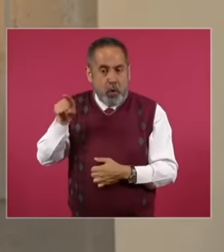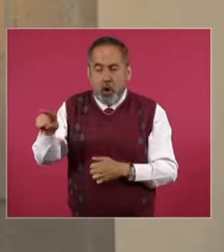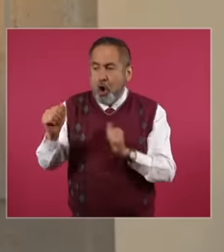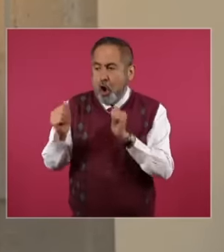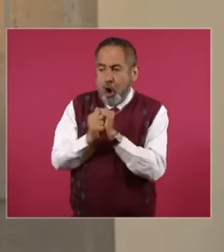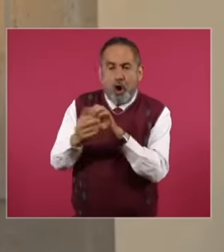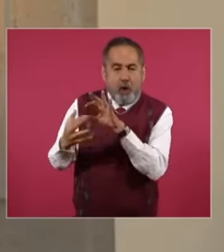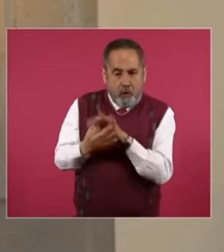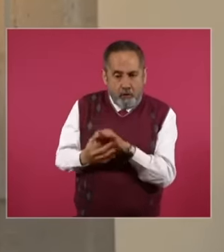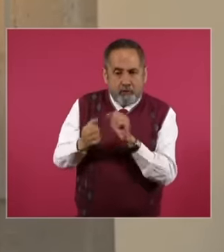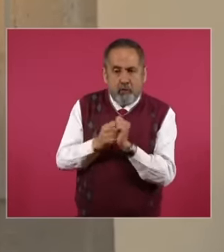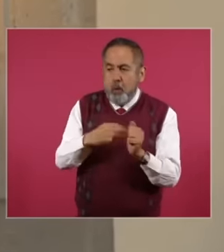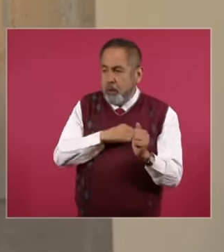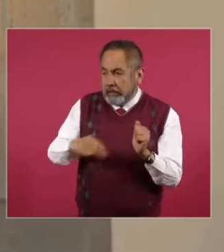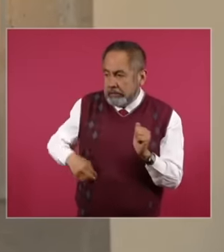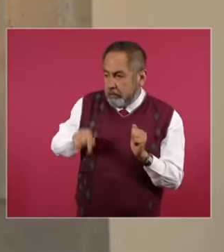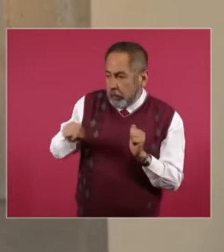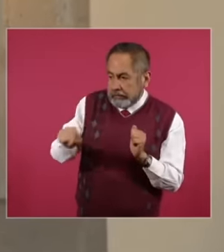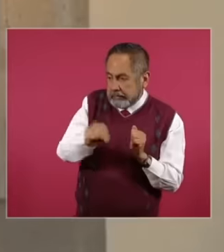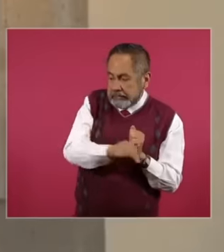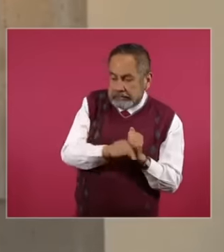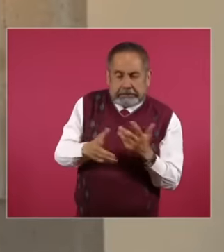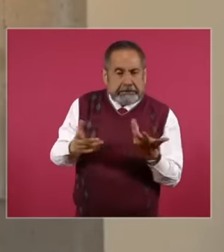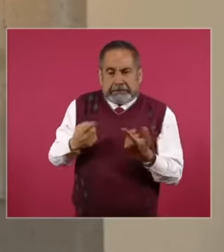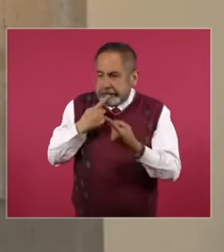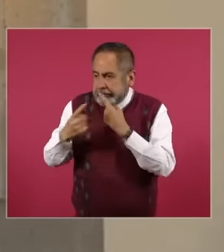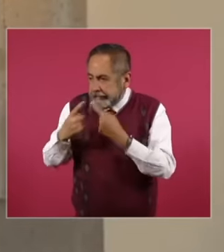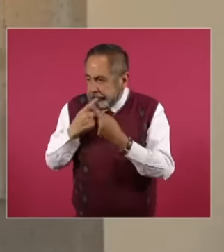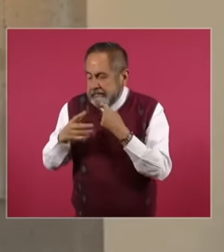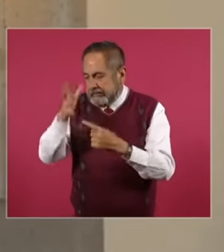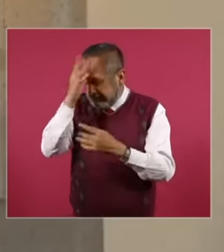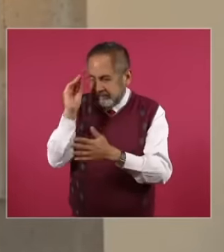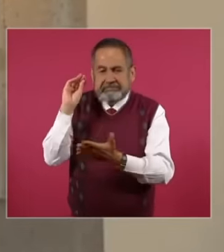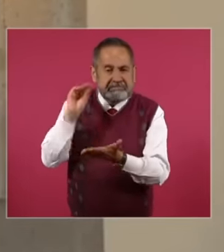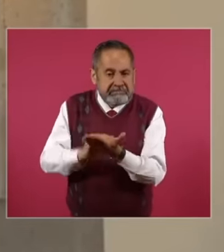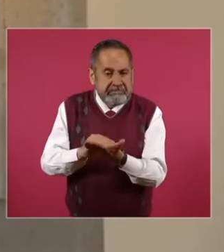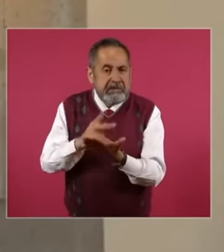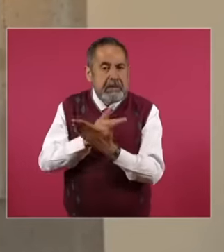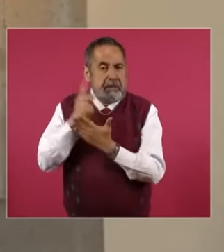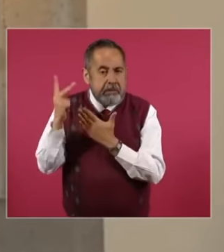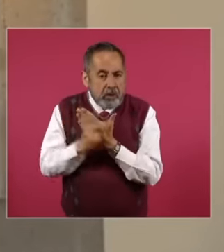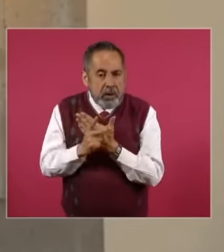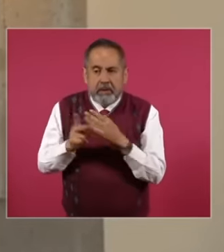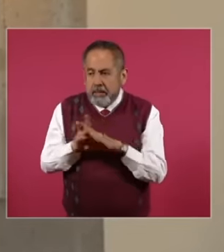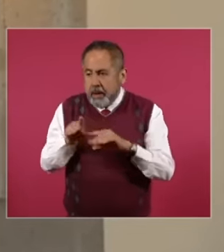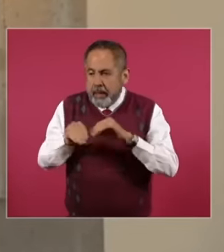with the affected municipalities, implemented a series of actions precisely to mitigate these